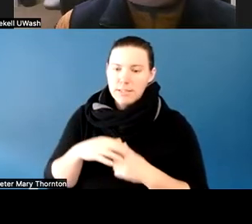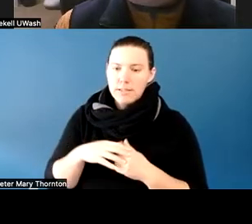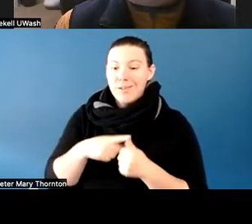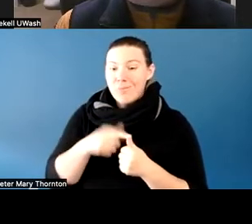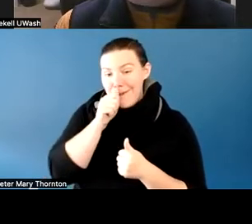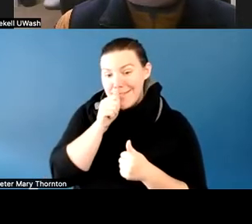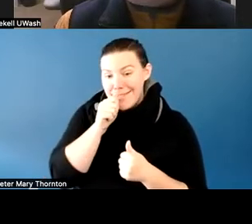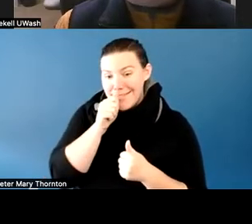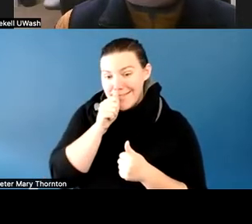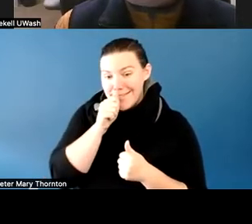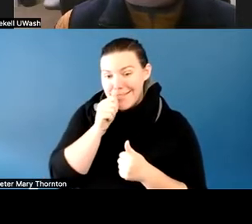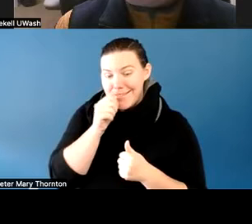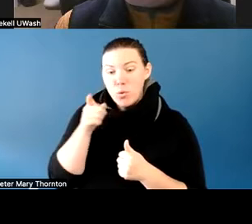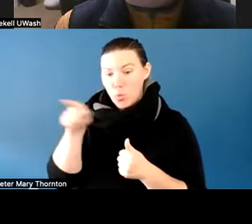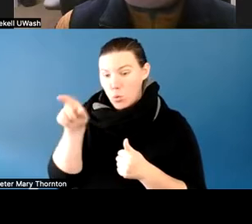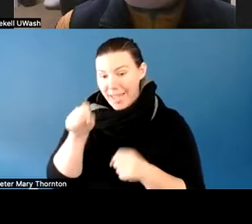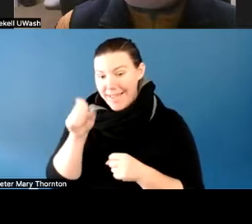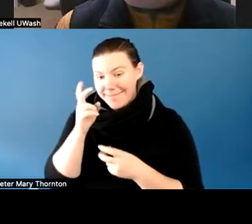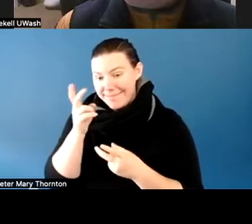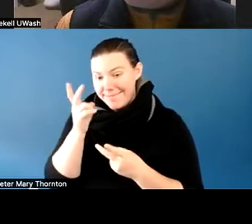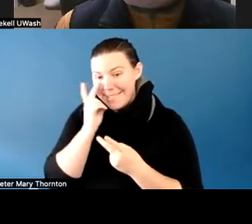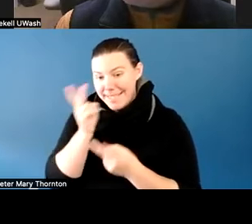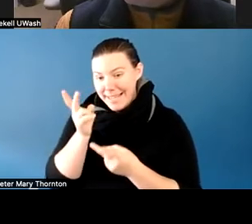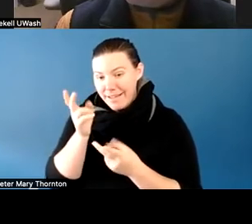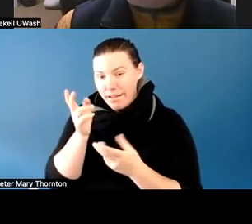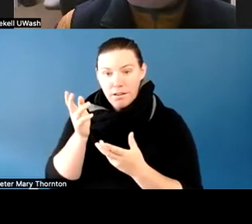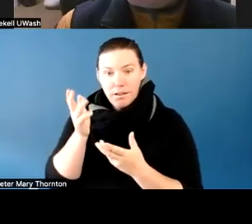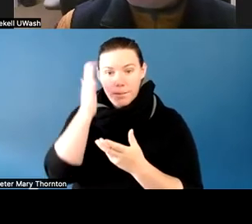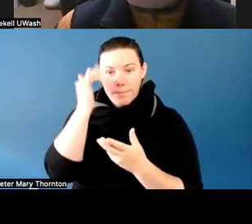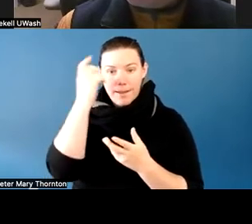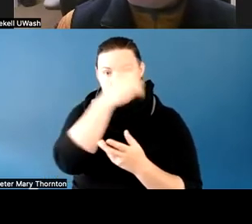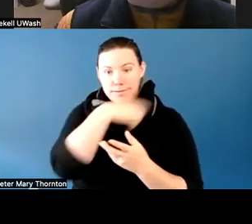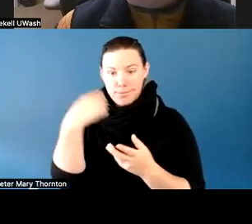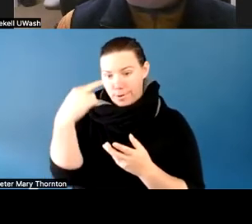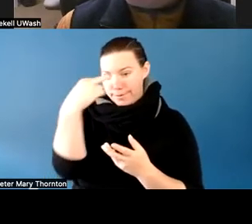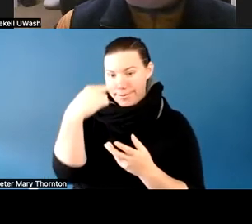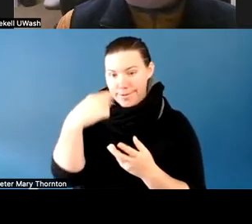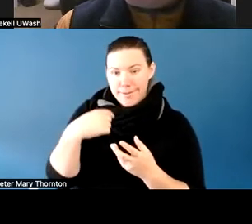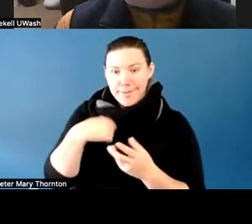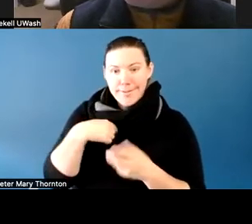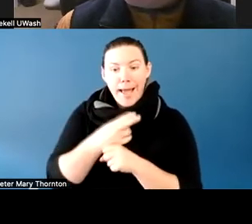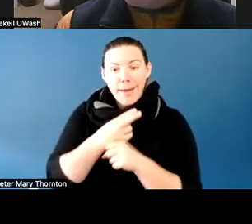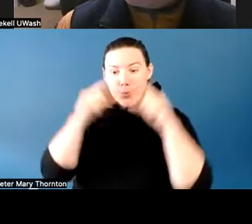So you can all see, because you can see my face, that I wear glasses.